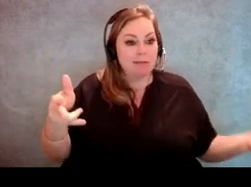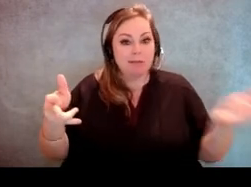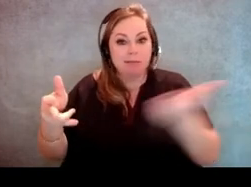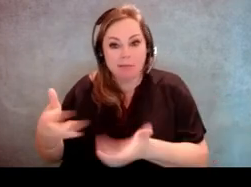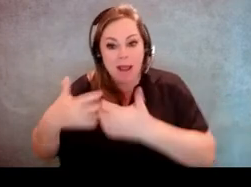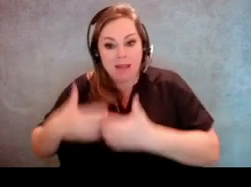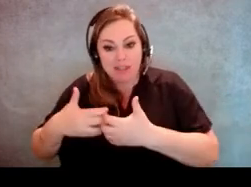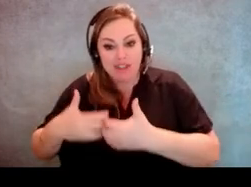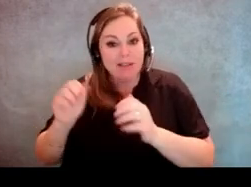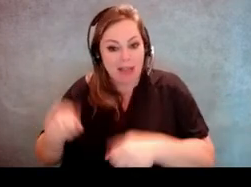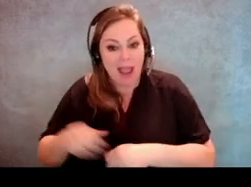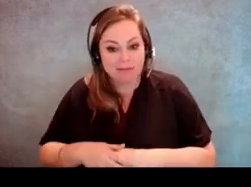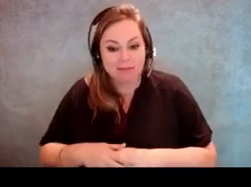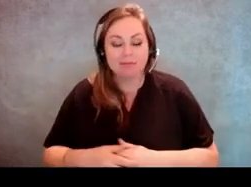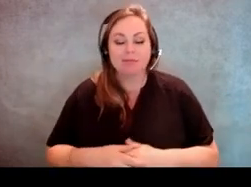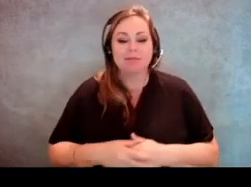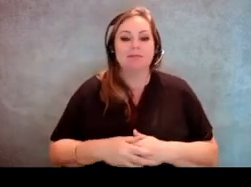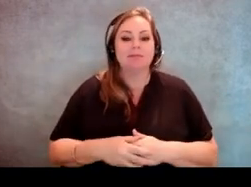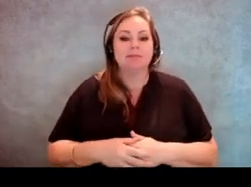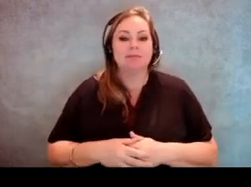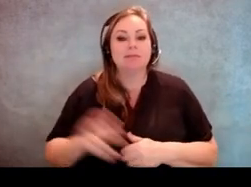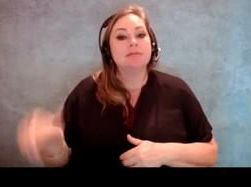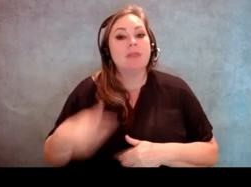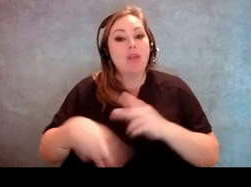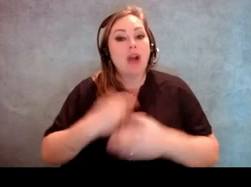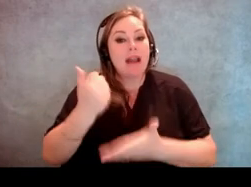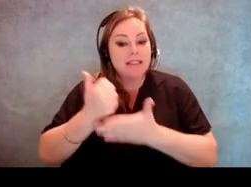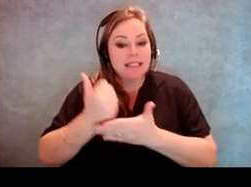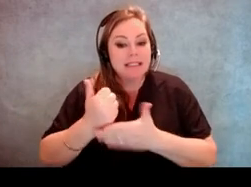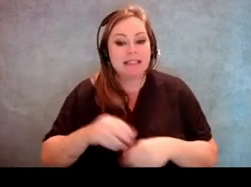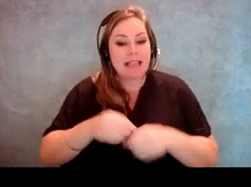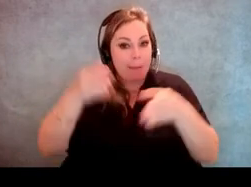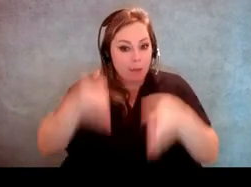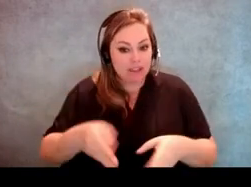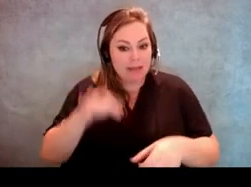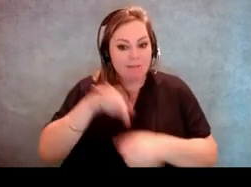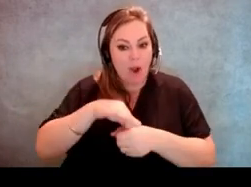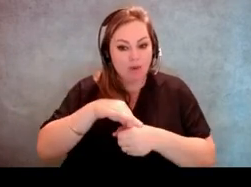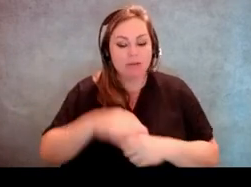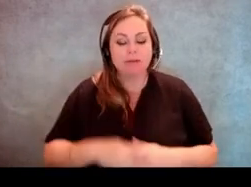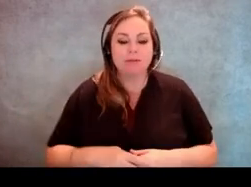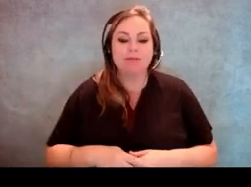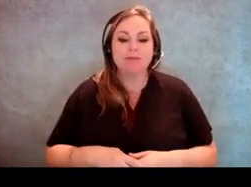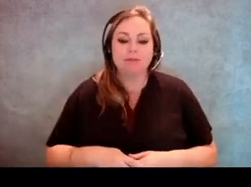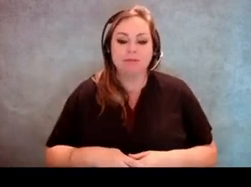and they can cast their ballot that way. Another type of assistance when voting in-person, which was spoken about earlier,